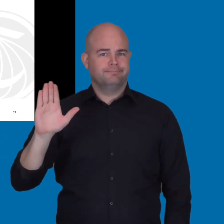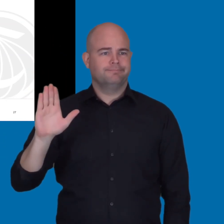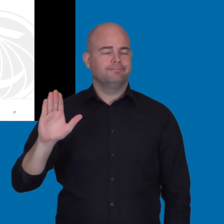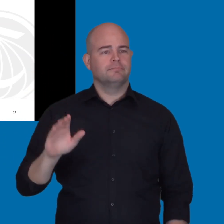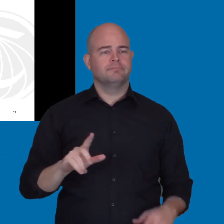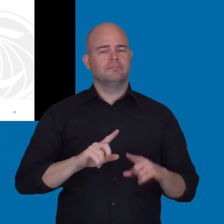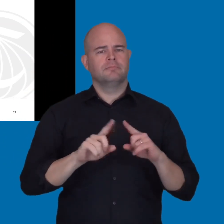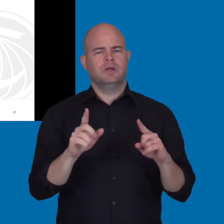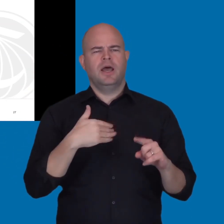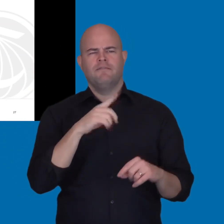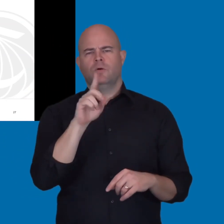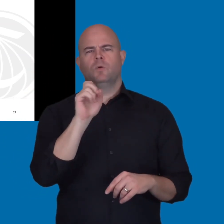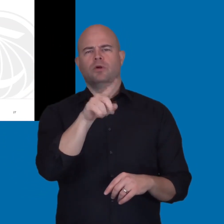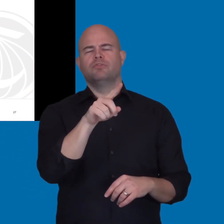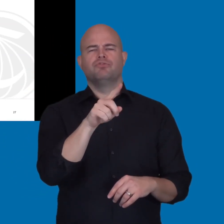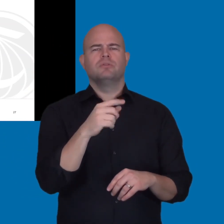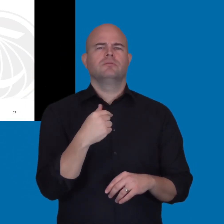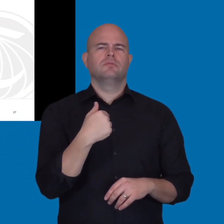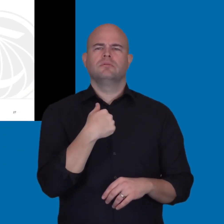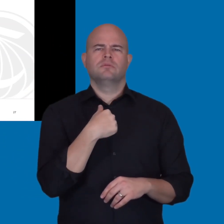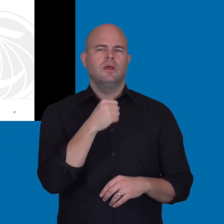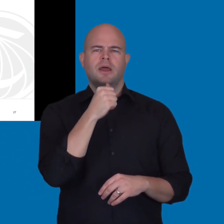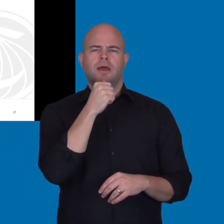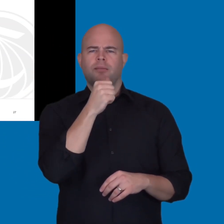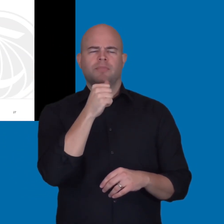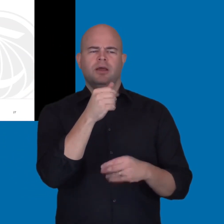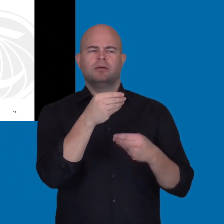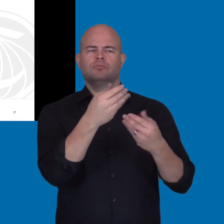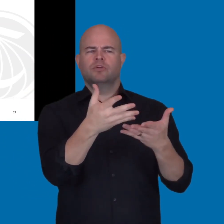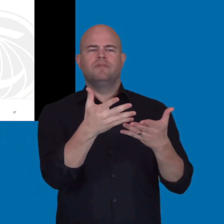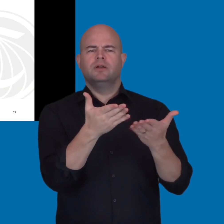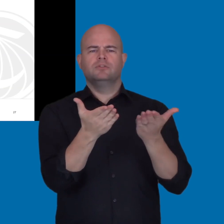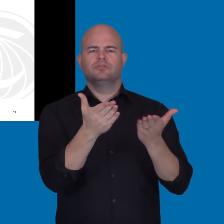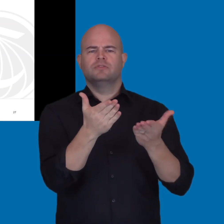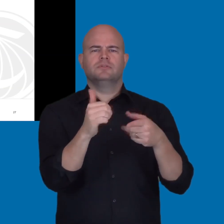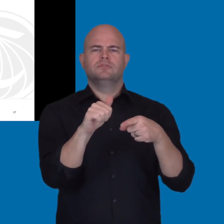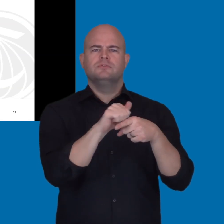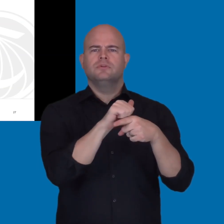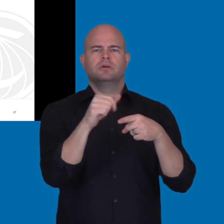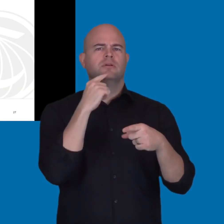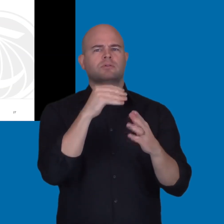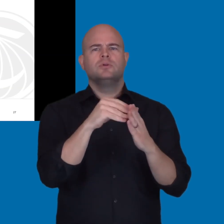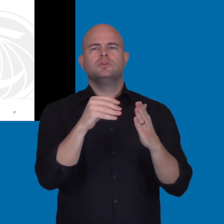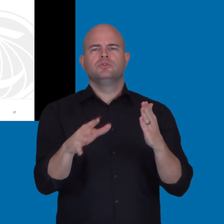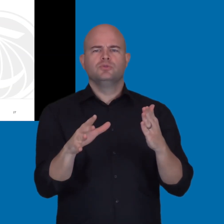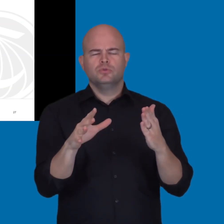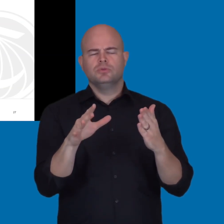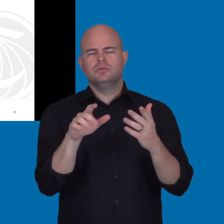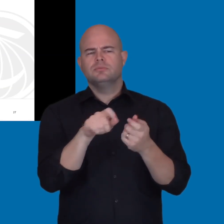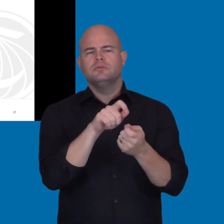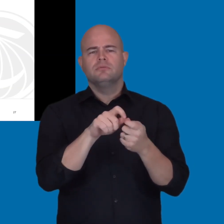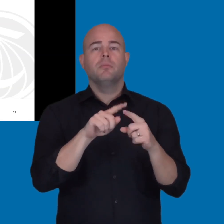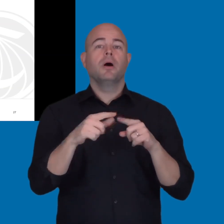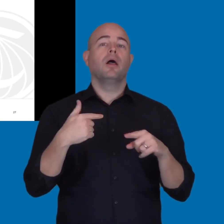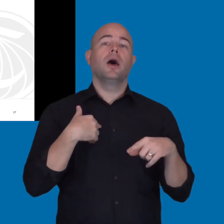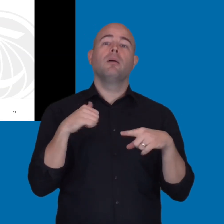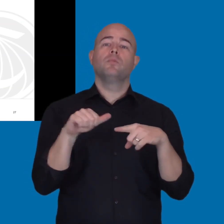I'll take it down. But I do have a question. And I do not provide services, training services